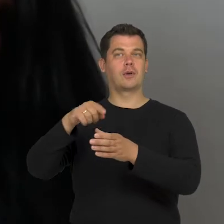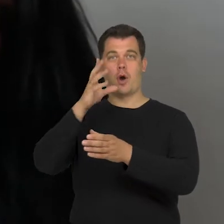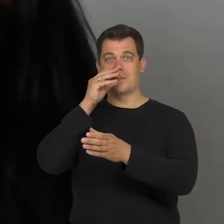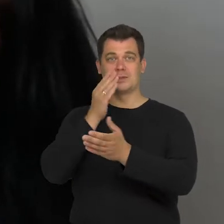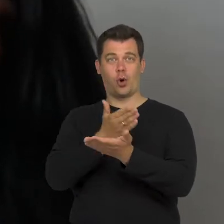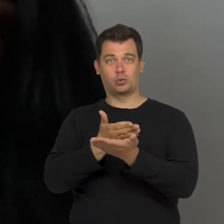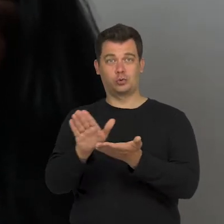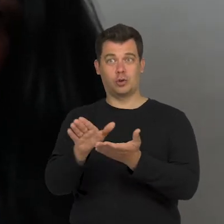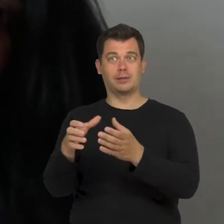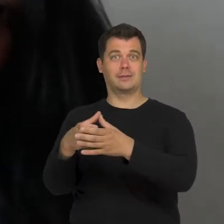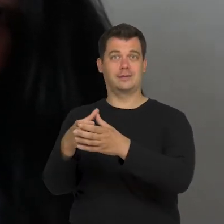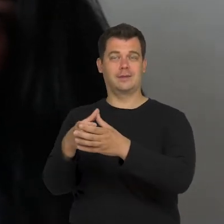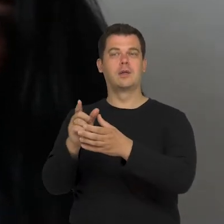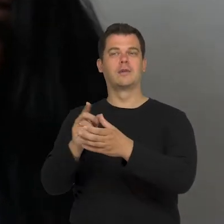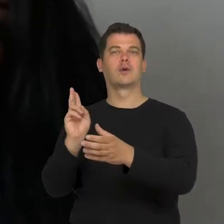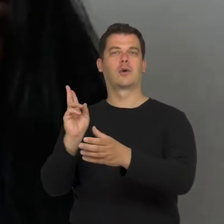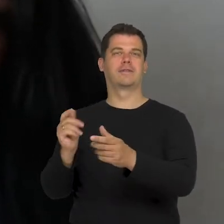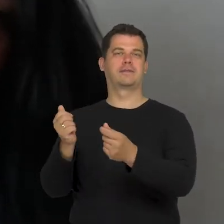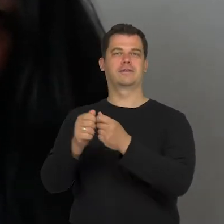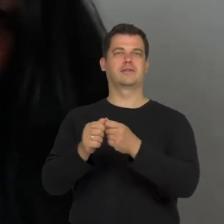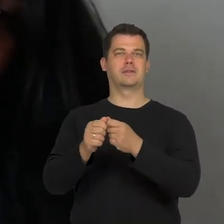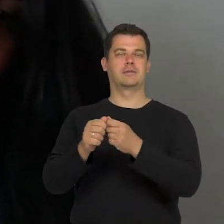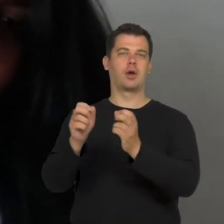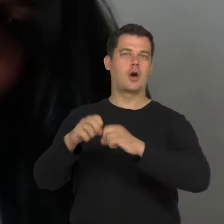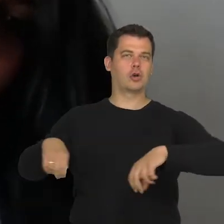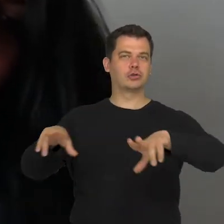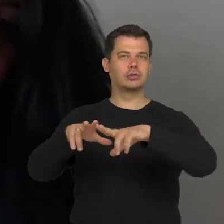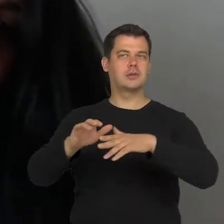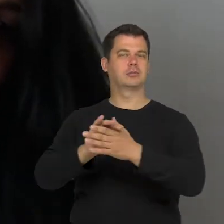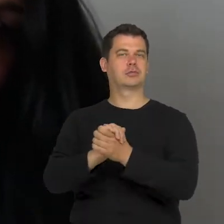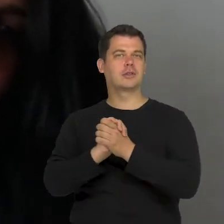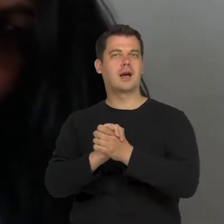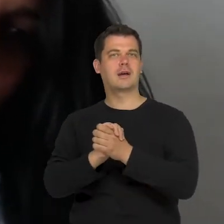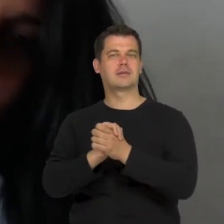that look also reaches their families friends and everyone